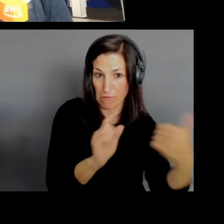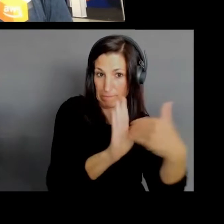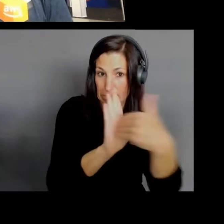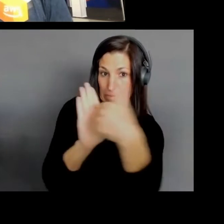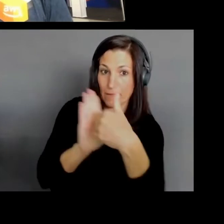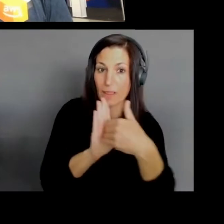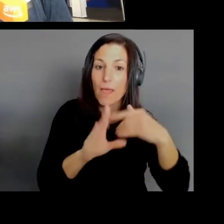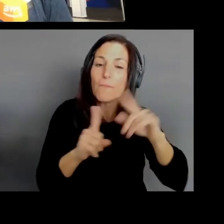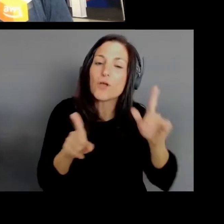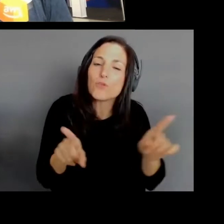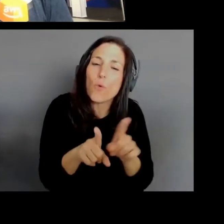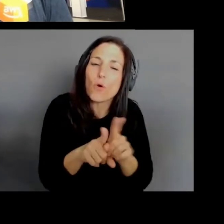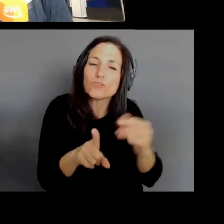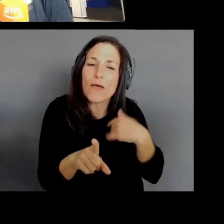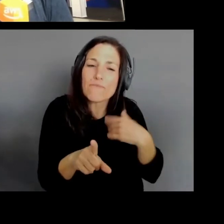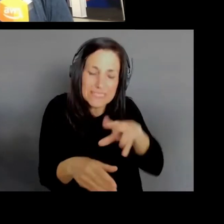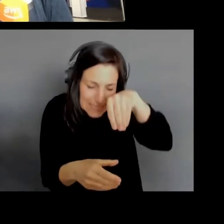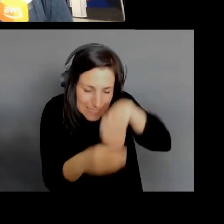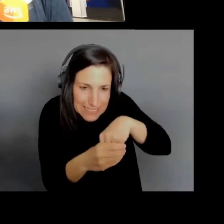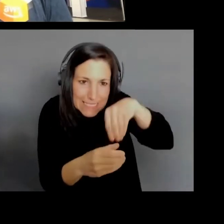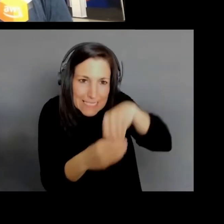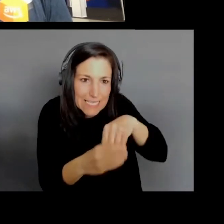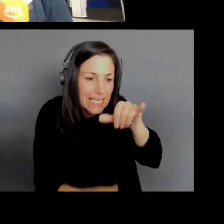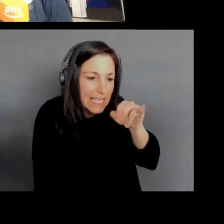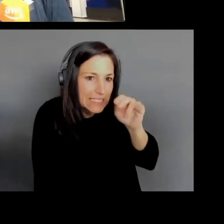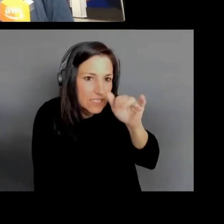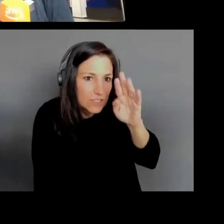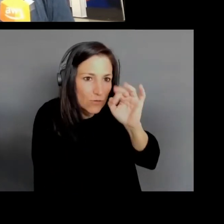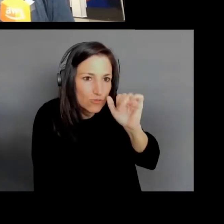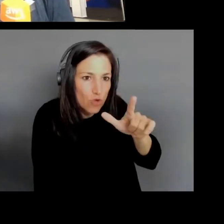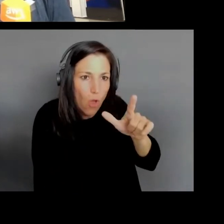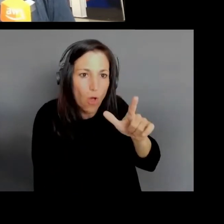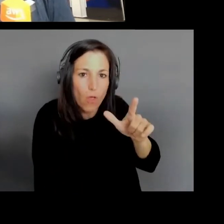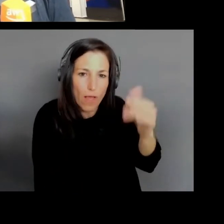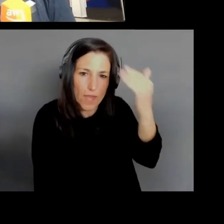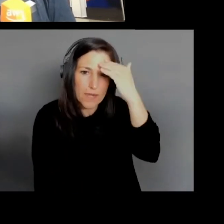that we don't conduct that kind of business in other tools.